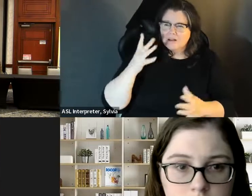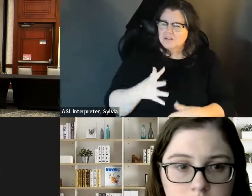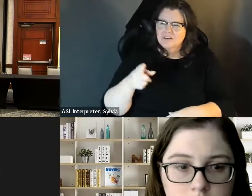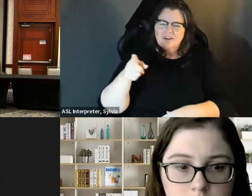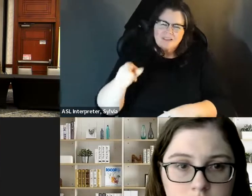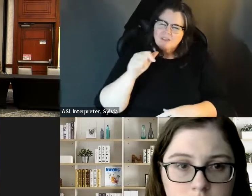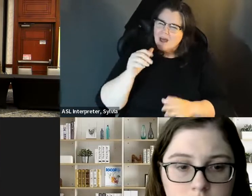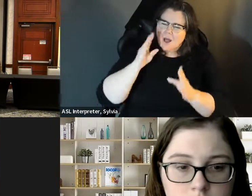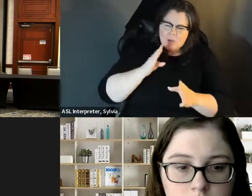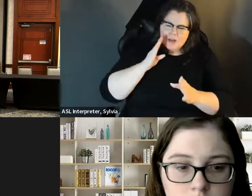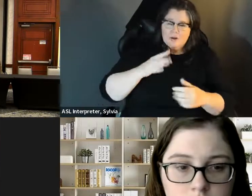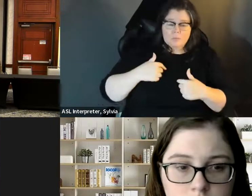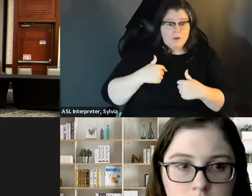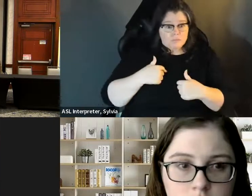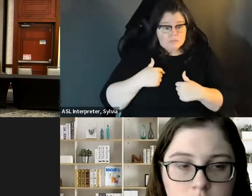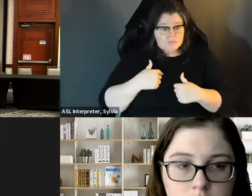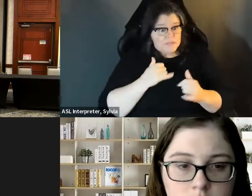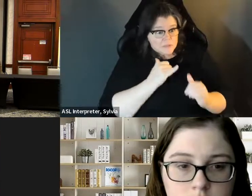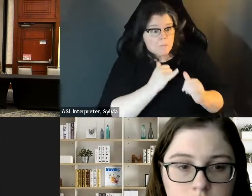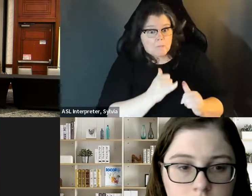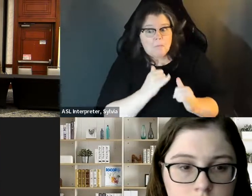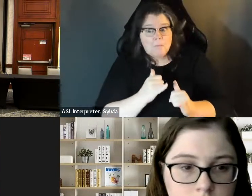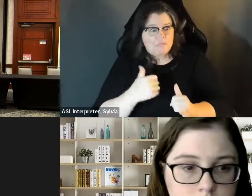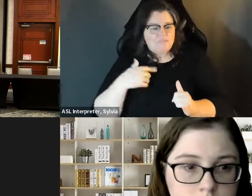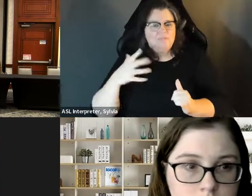because they feel that they're not being heard. And we are